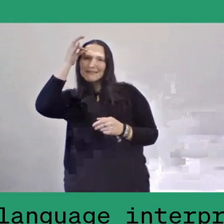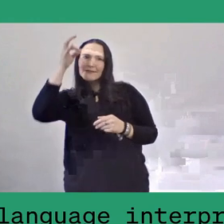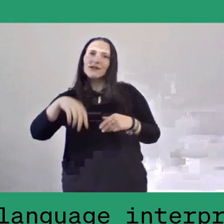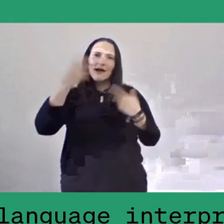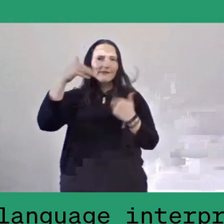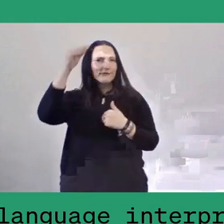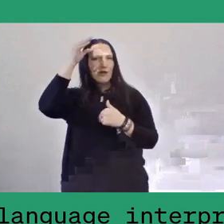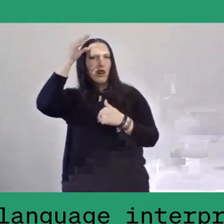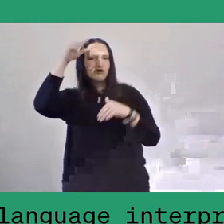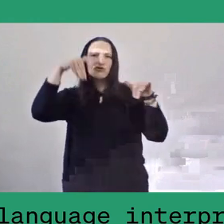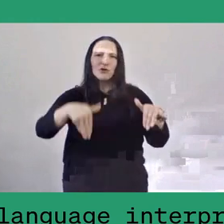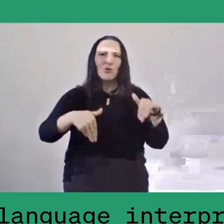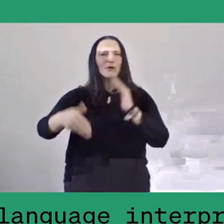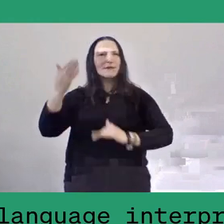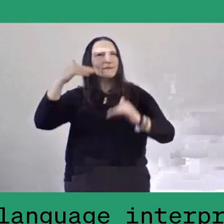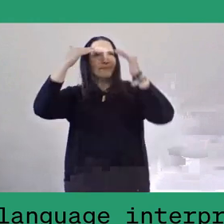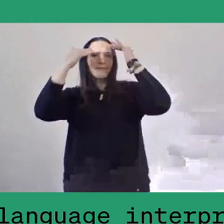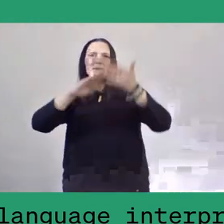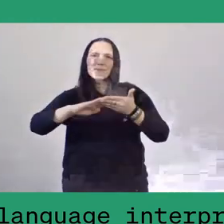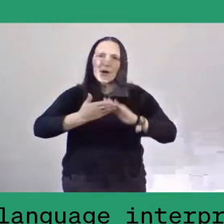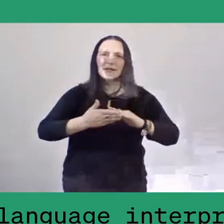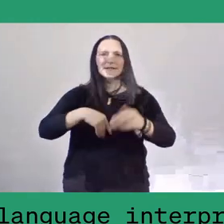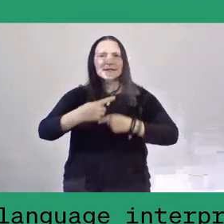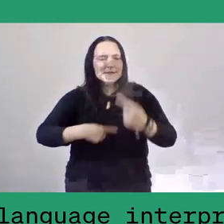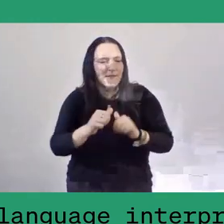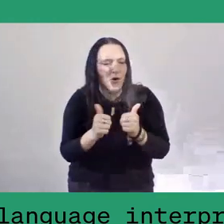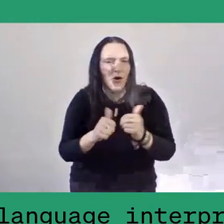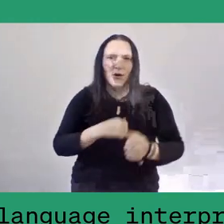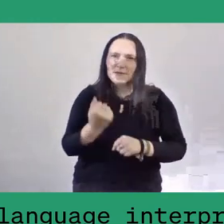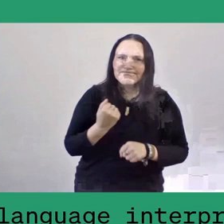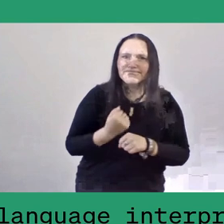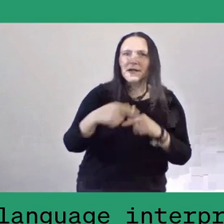with wisdom, stories and practices inherited from ancestors,